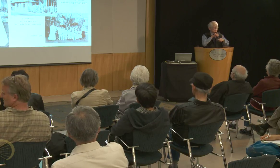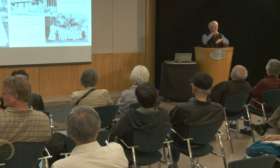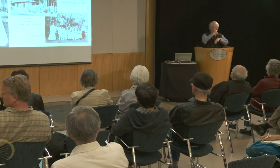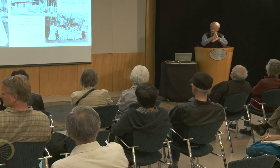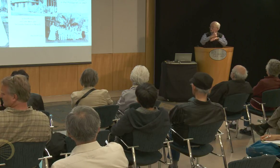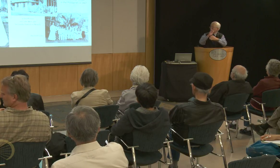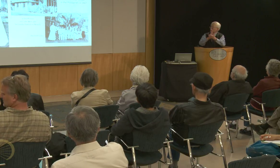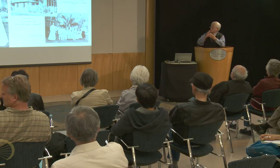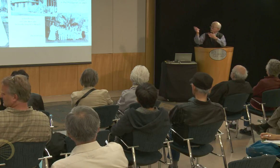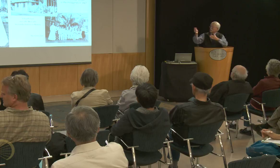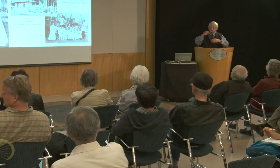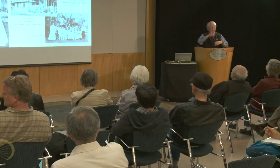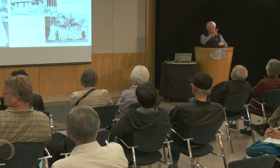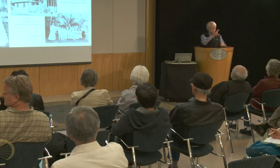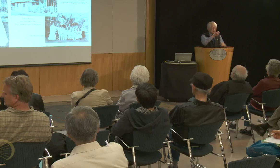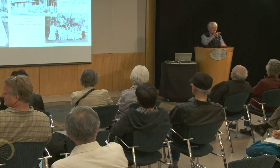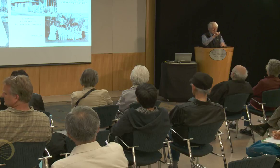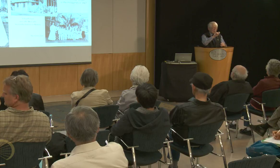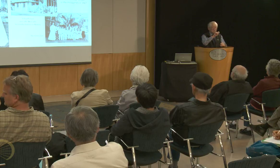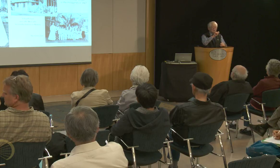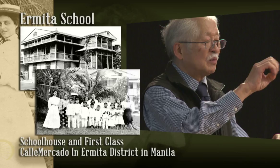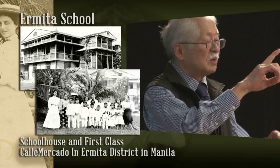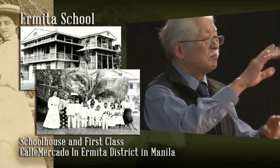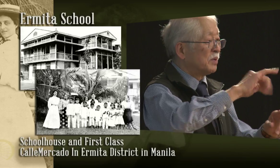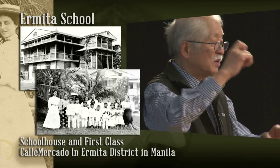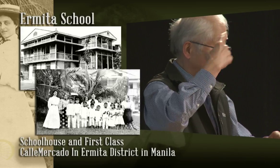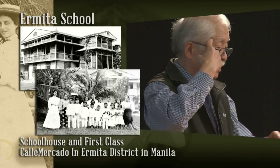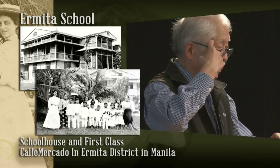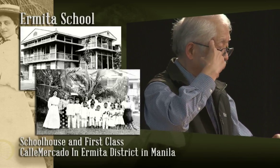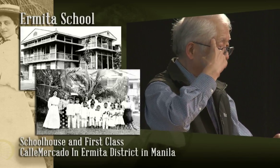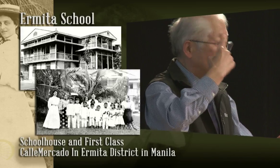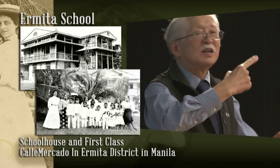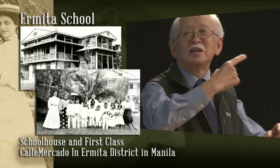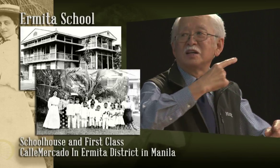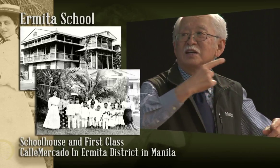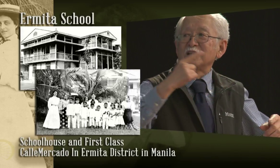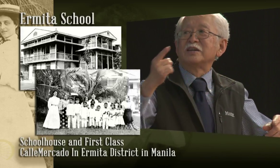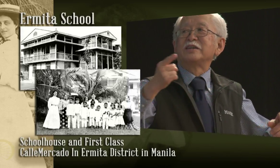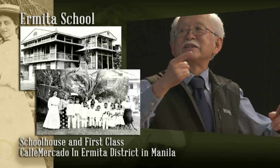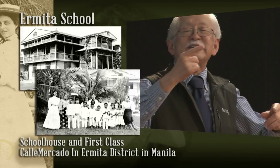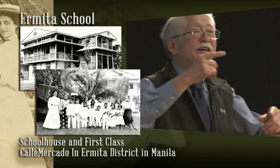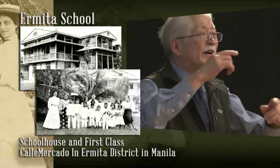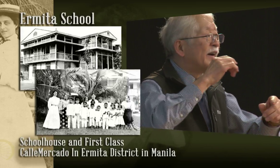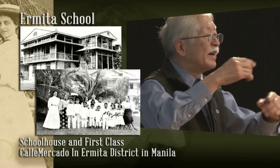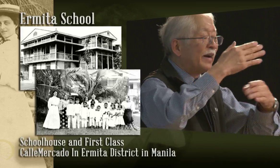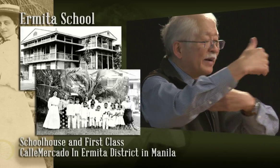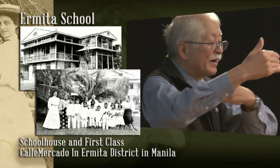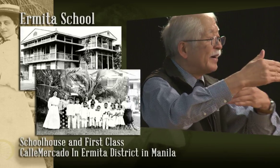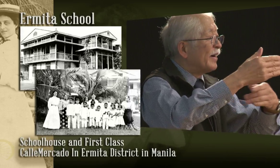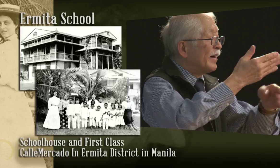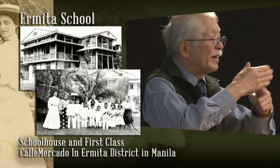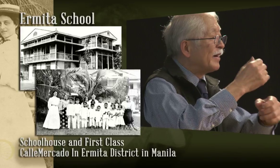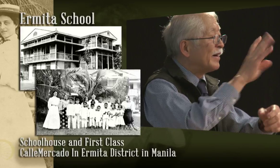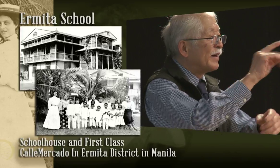Here we see the first School for the Deaf, and this was established by the Government,